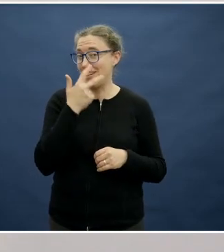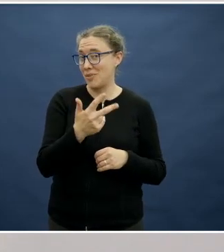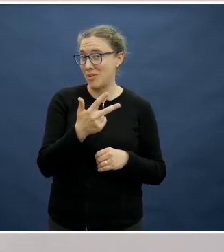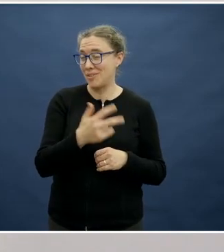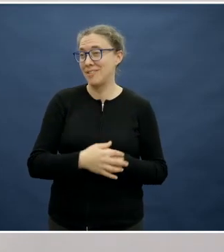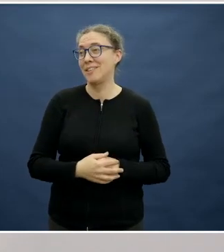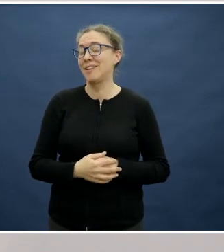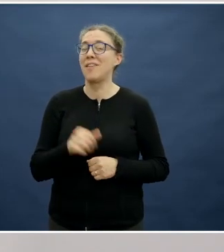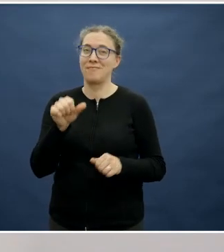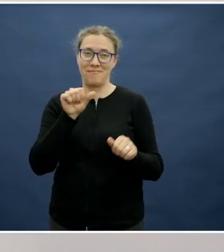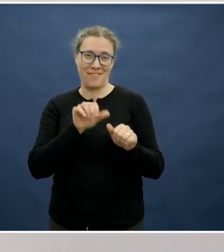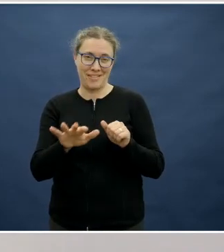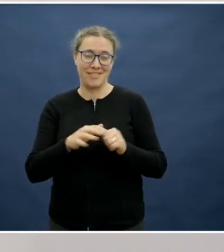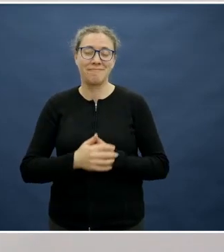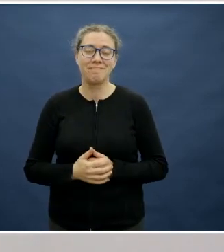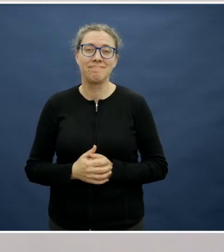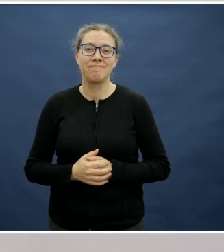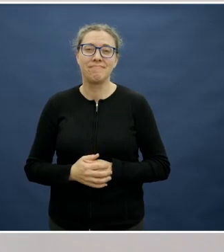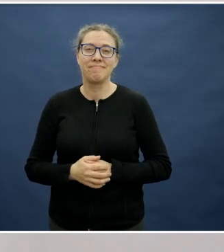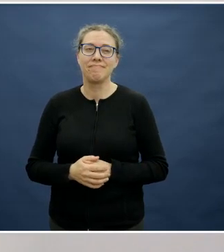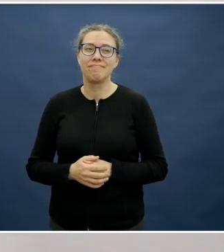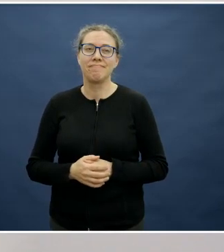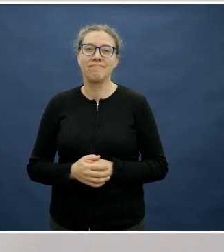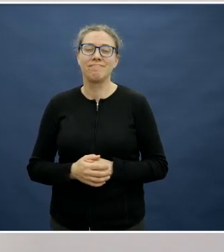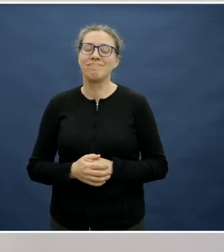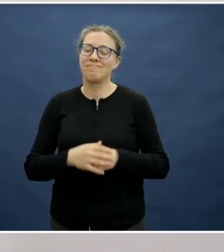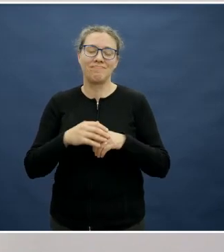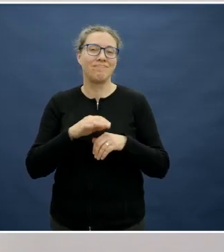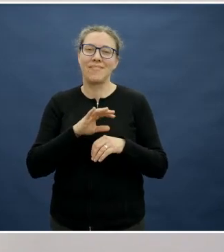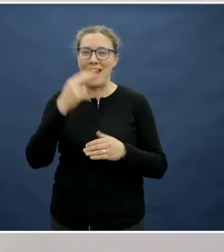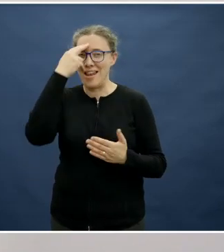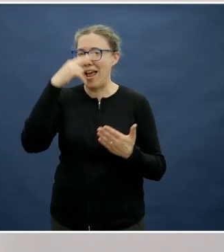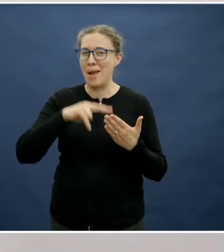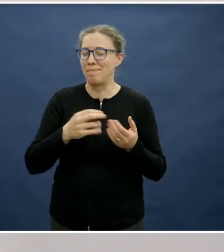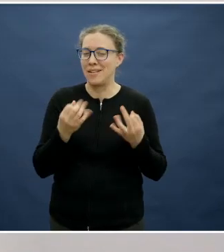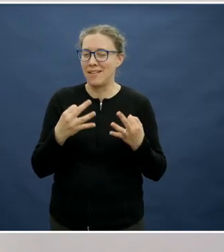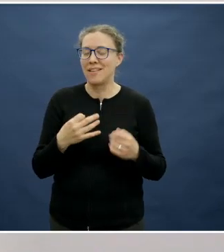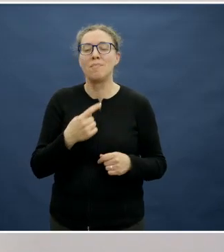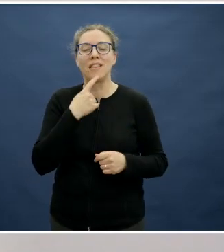Fantastic. And they haven't given their name but they have written: "I'm 8 years old